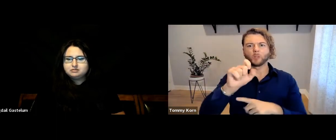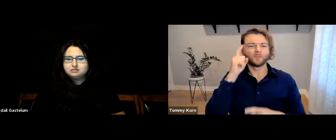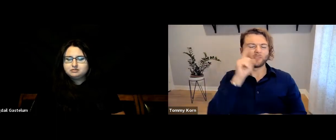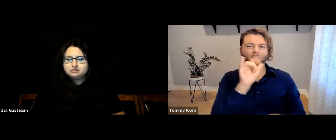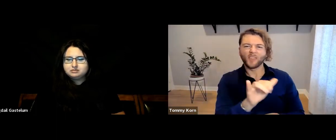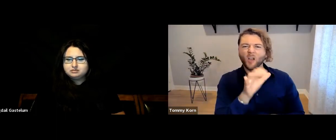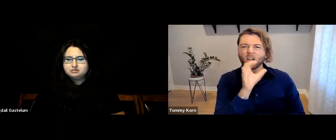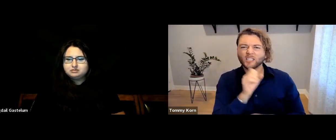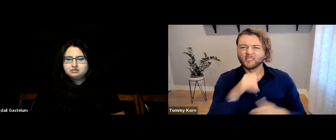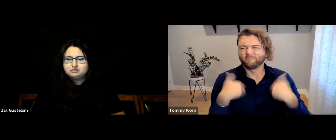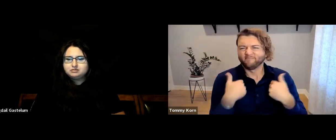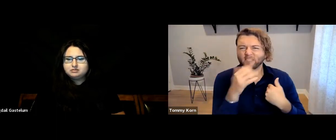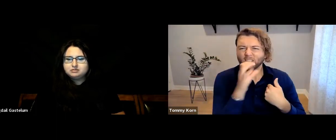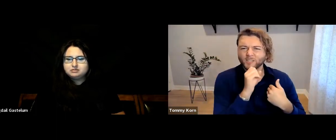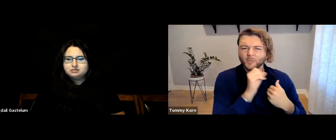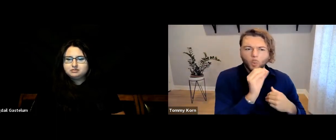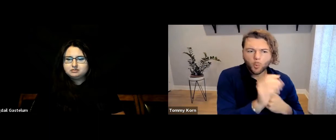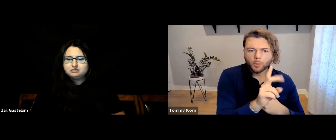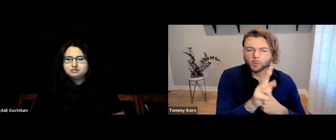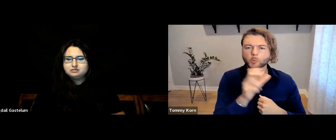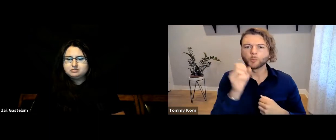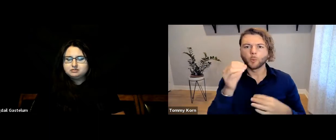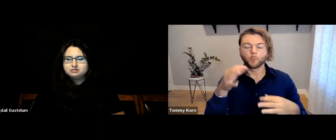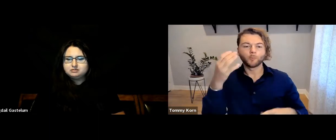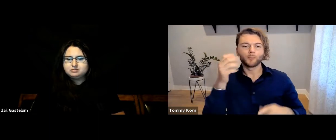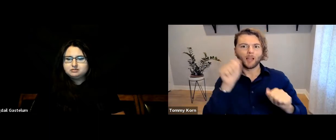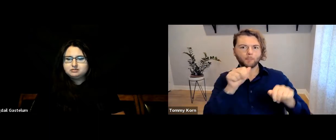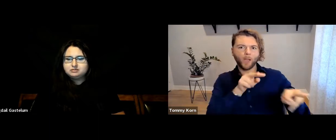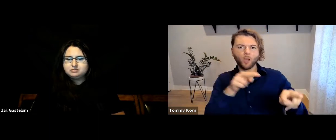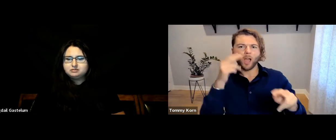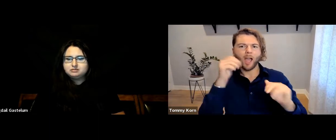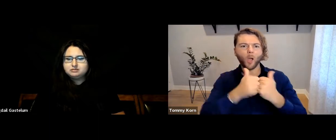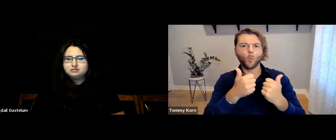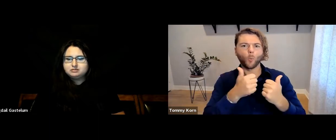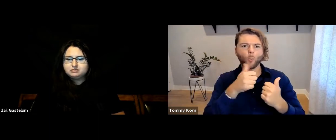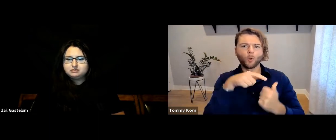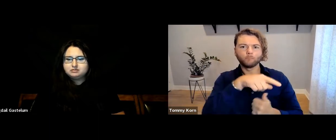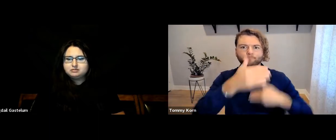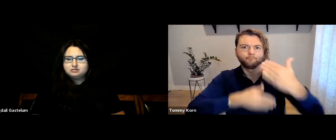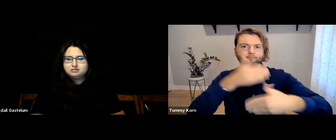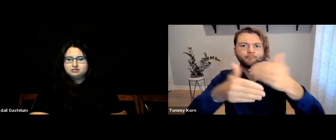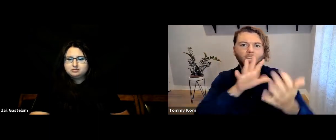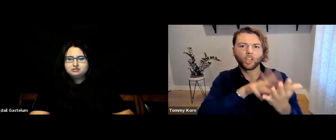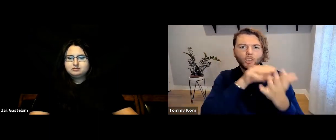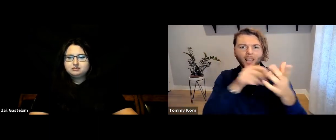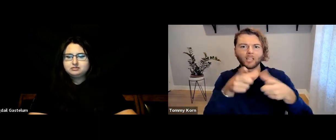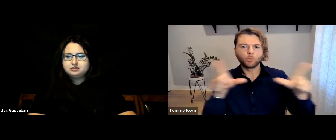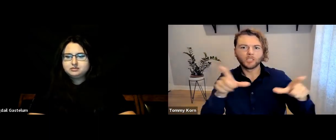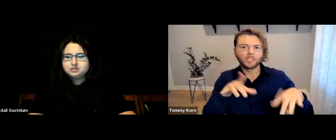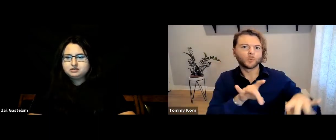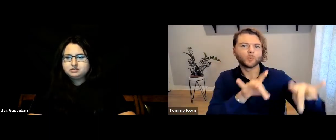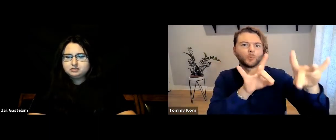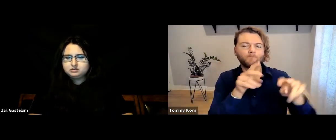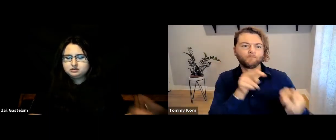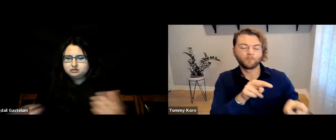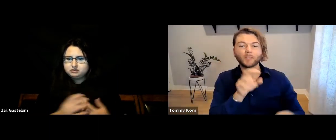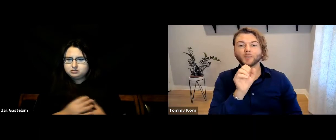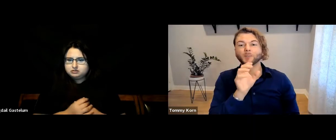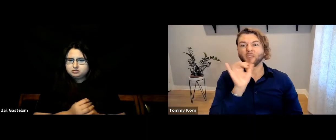kids should be achieving between those ages, so their language acquisition can be monitored.